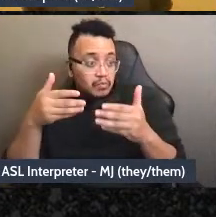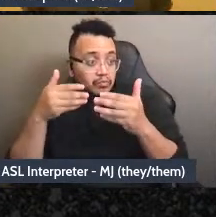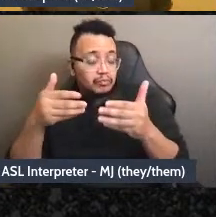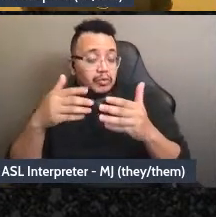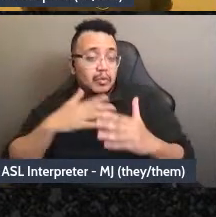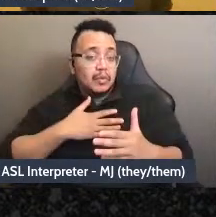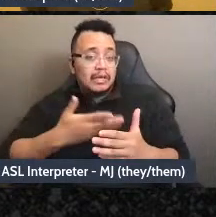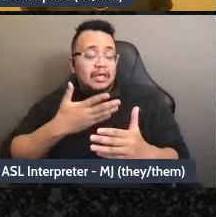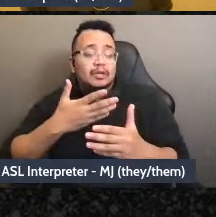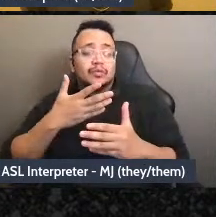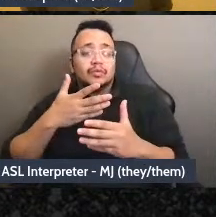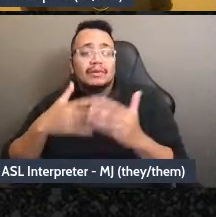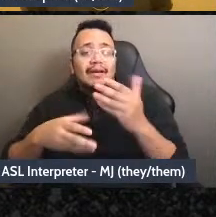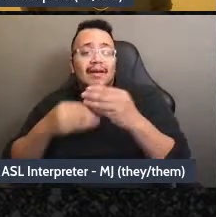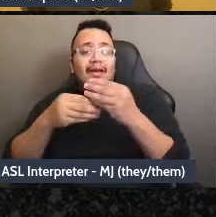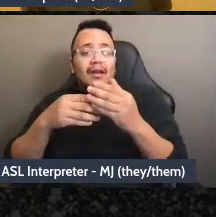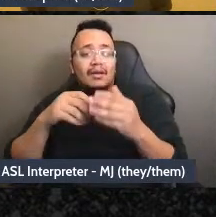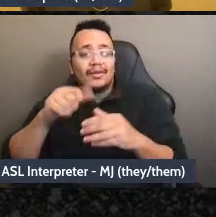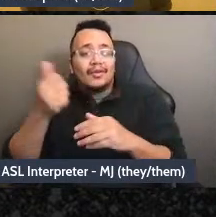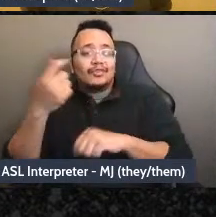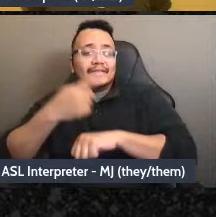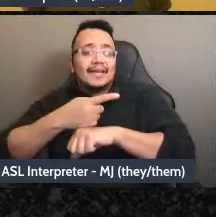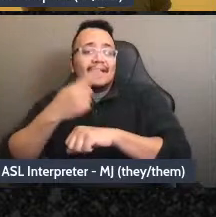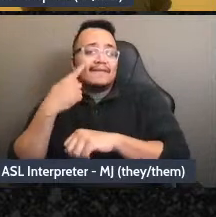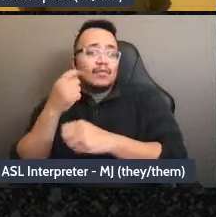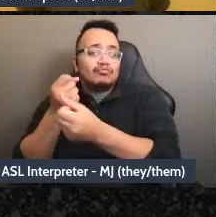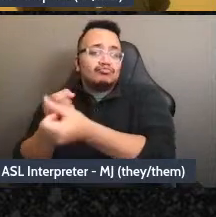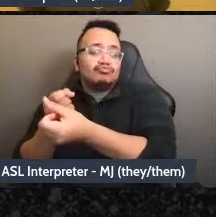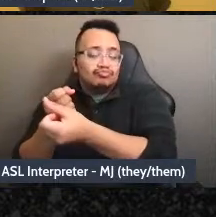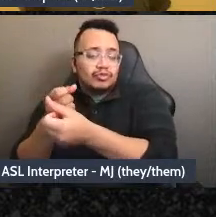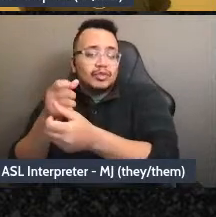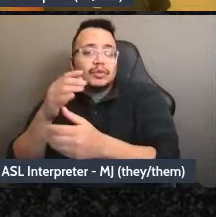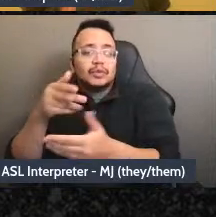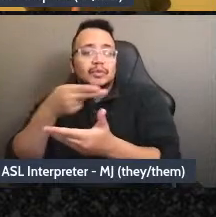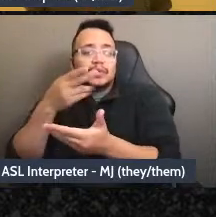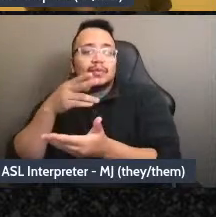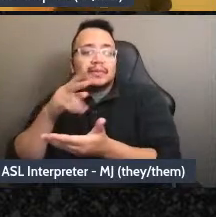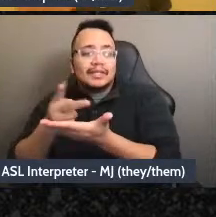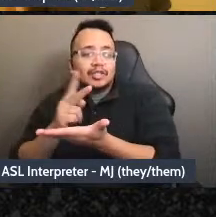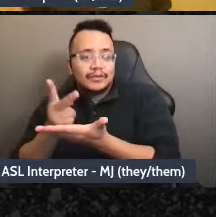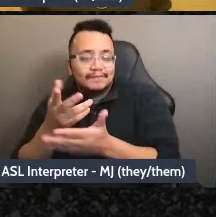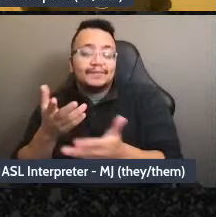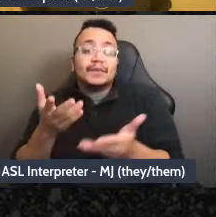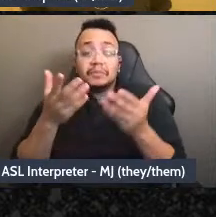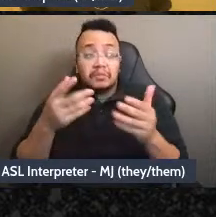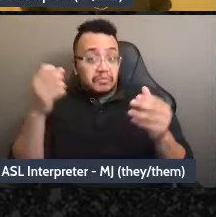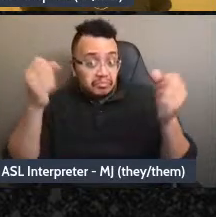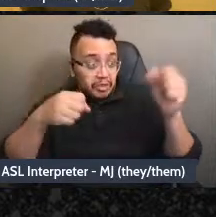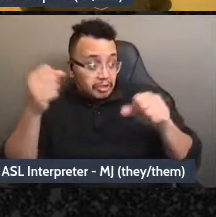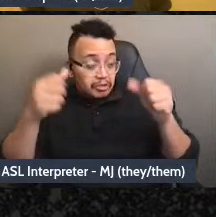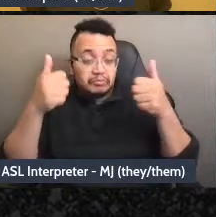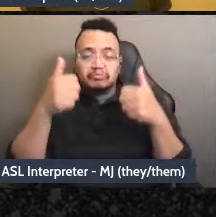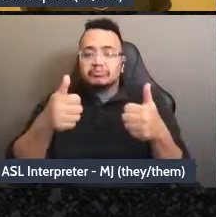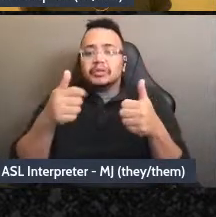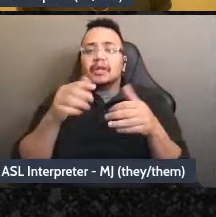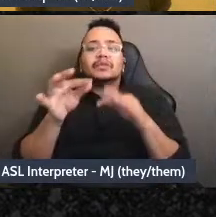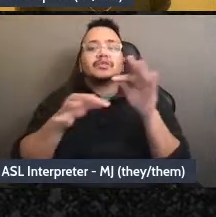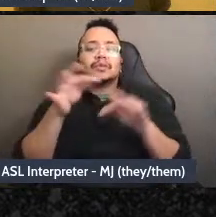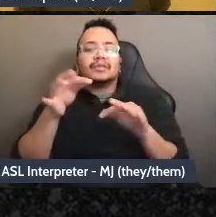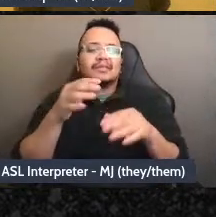we tell everybody so that everybody knows “hey y'all, we're not there on Tuesdays anymore, we're there on Thursdays” it's kind of thing everybody wants to know. A couple other examples”